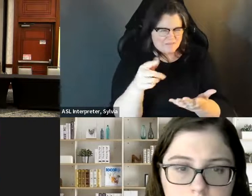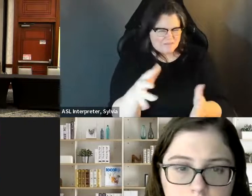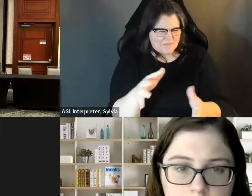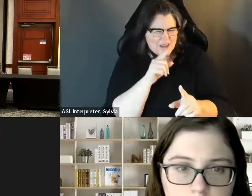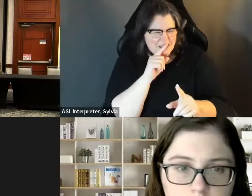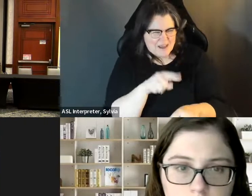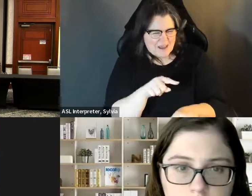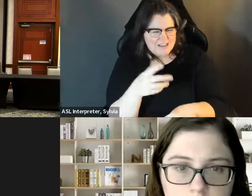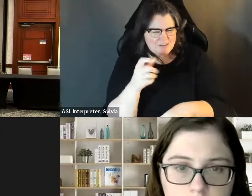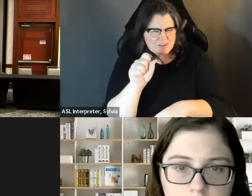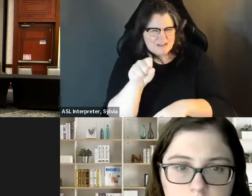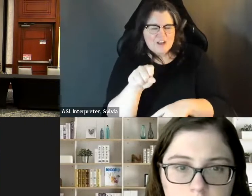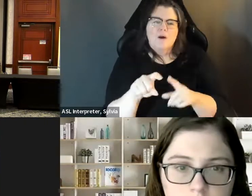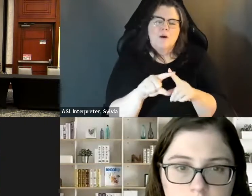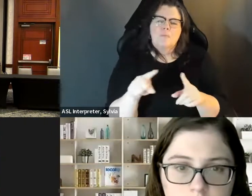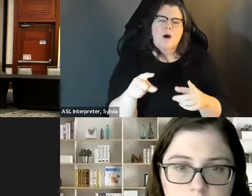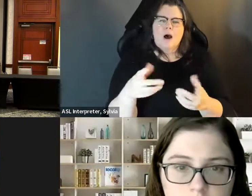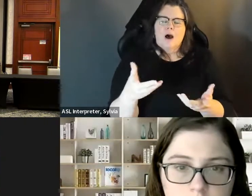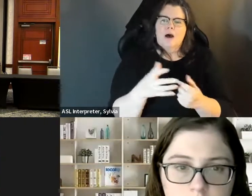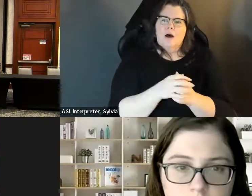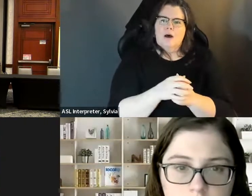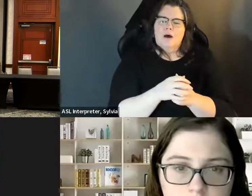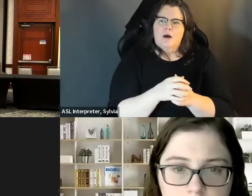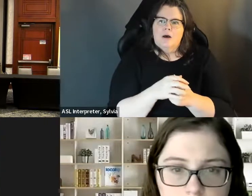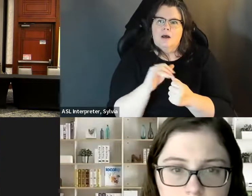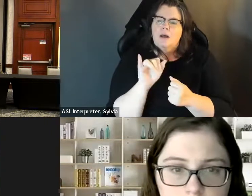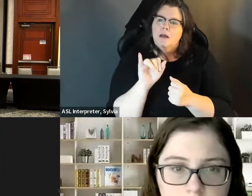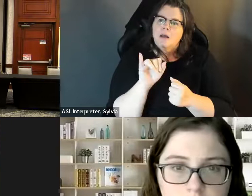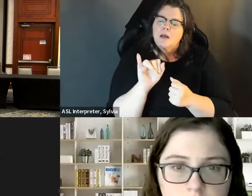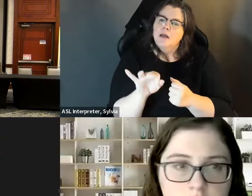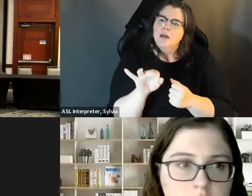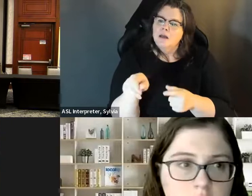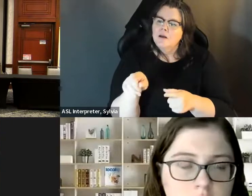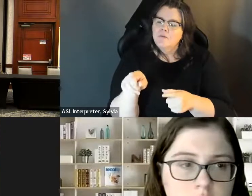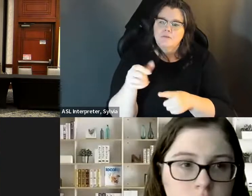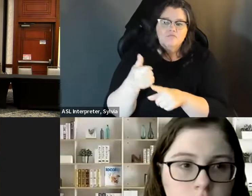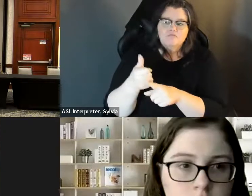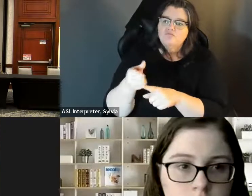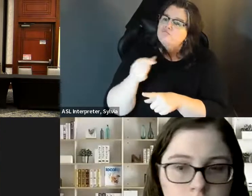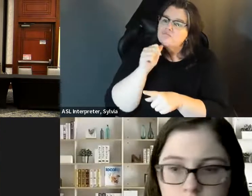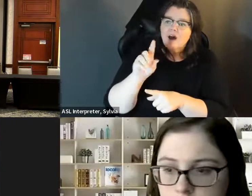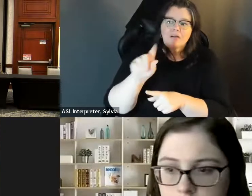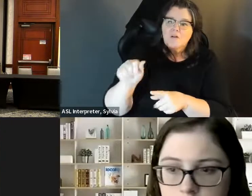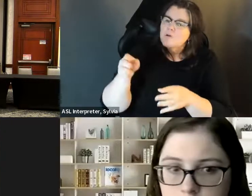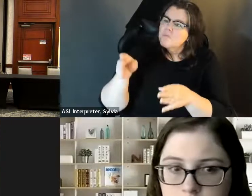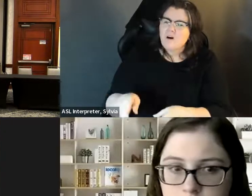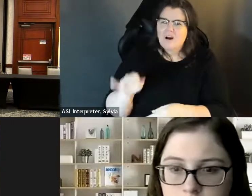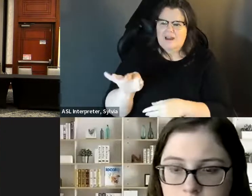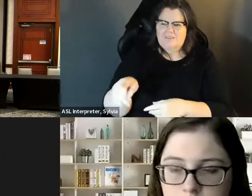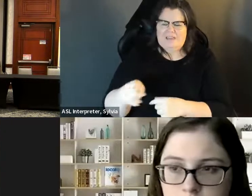» Which brings me to the last Which brings me to the last No question you kind of answered it. and final question. You kind of